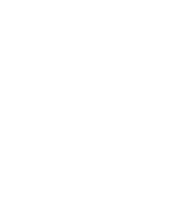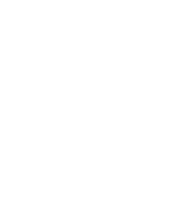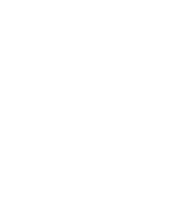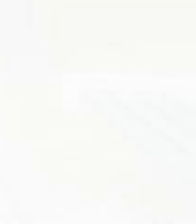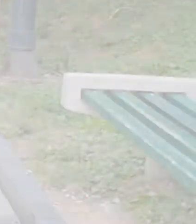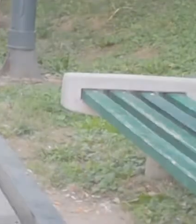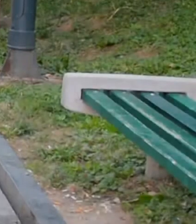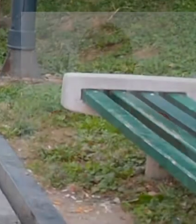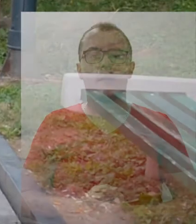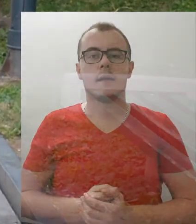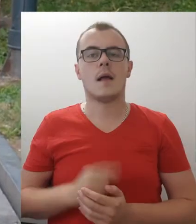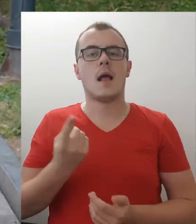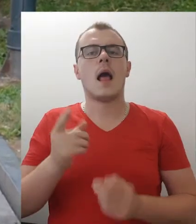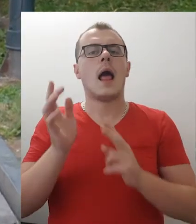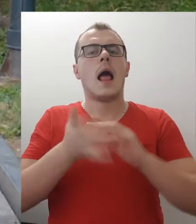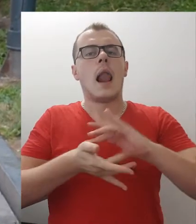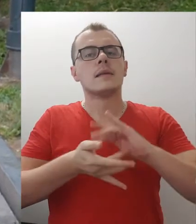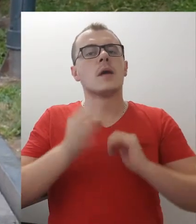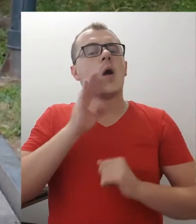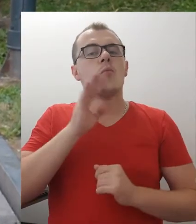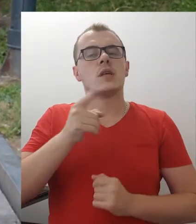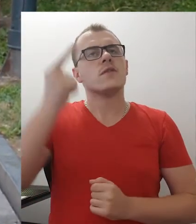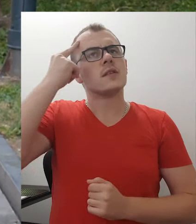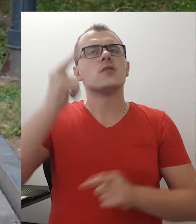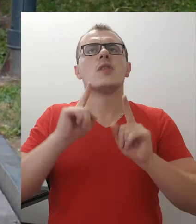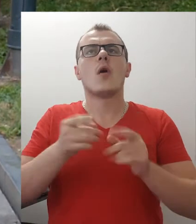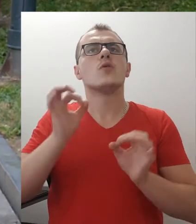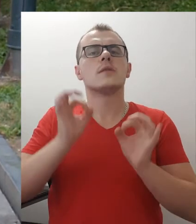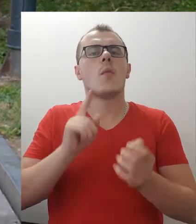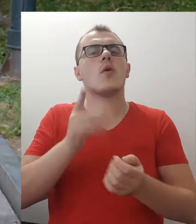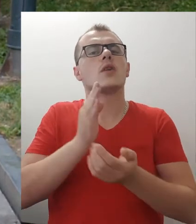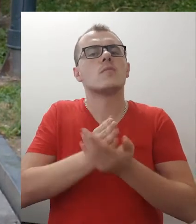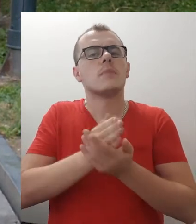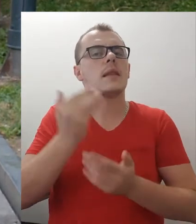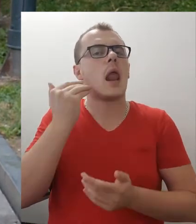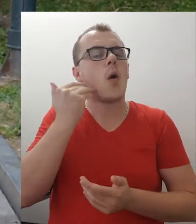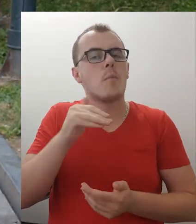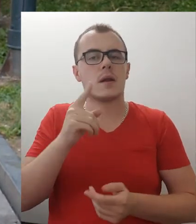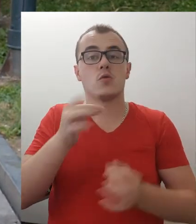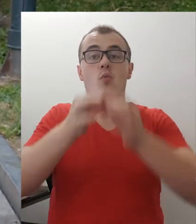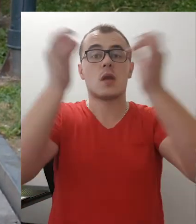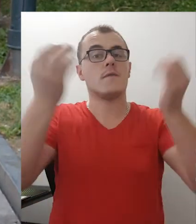Being a lesbian in BiH means that you constantly have to be cautious. No touching or kissing in public,